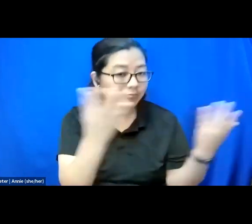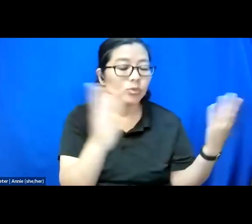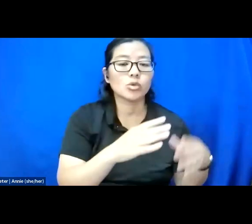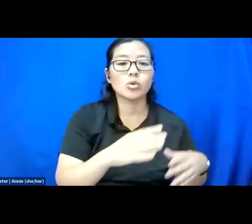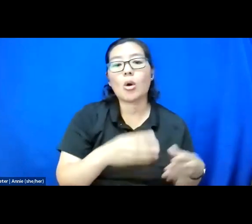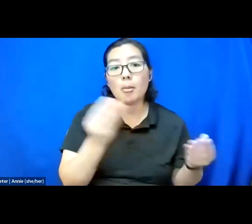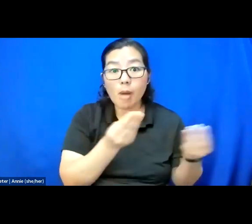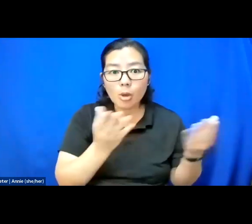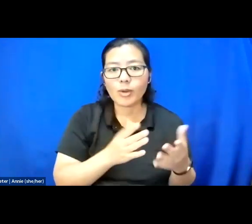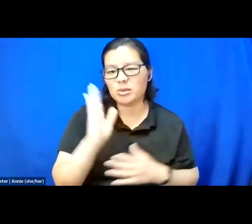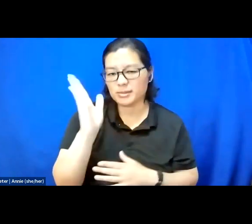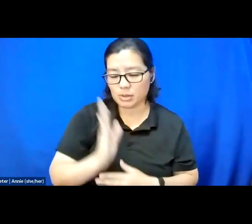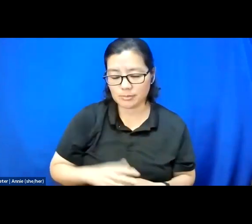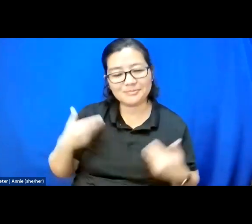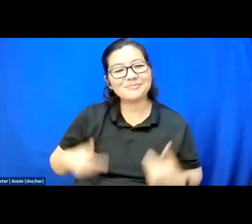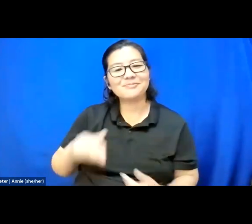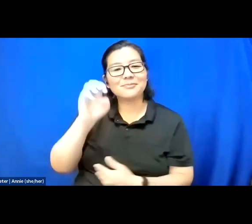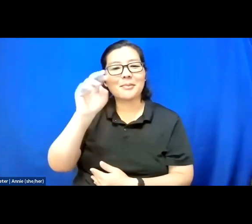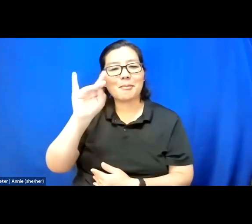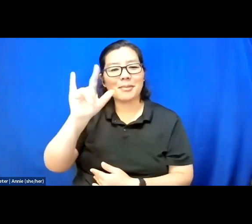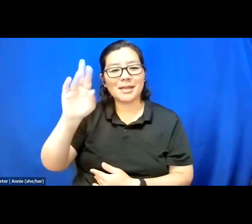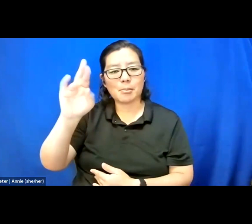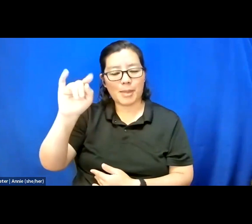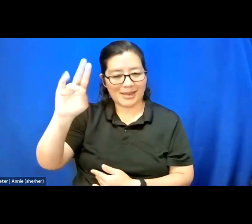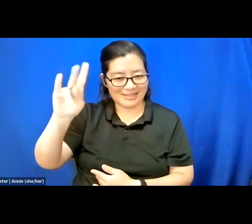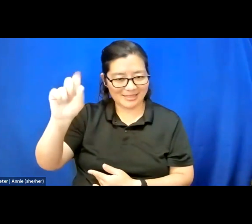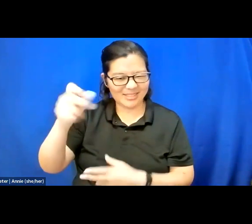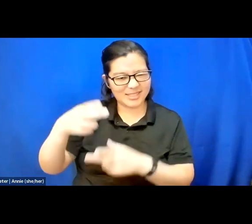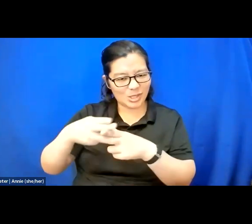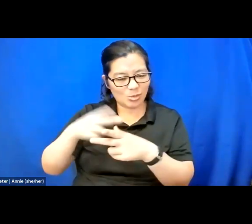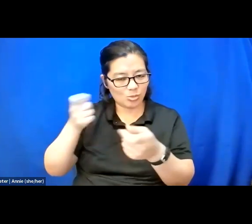So, I'm Emily Beitiks, the interim director of the Longmore Institute on Disability.